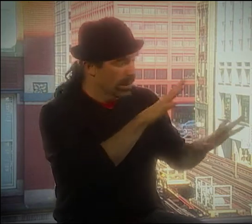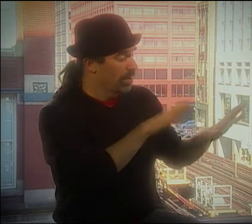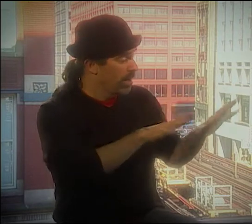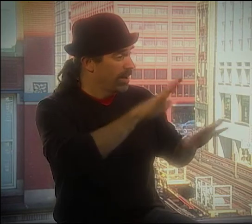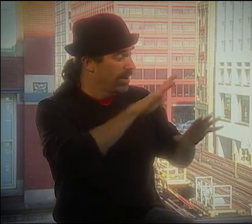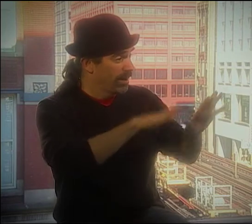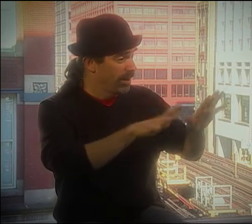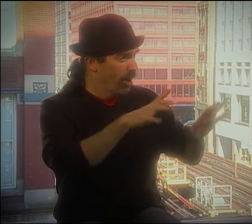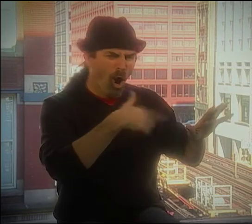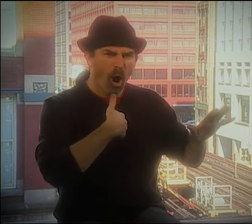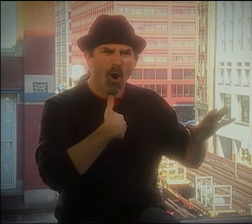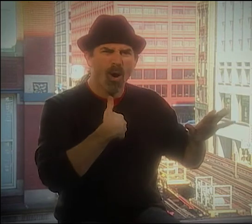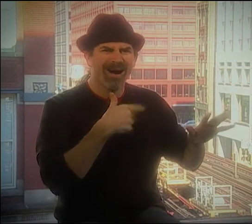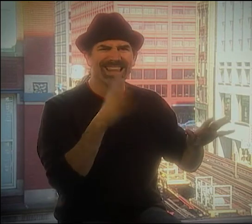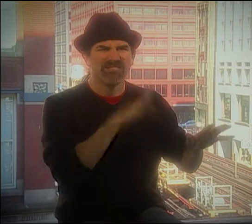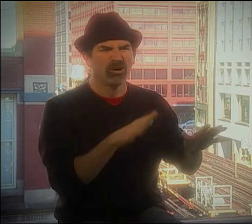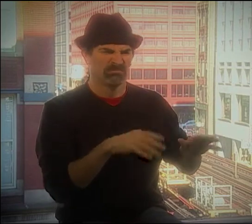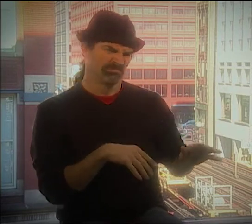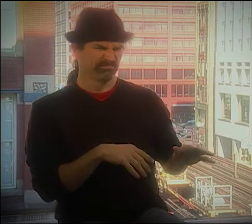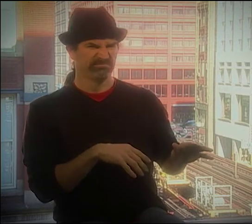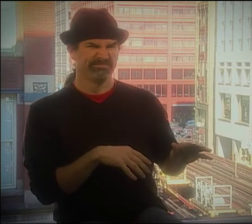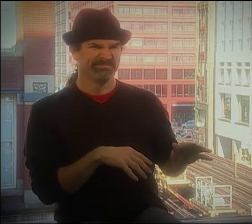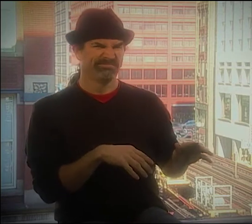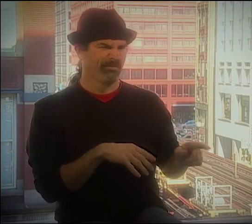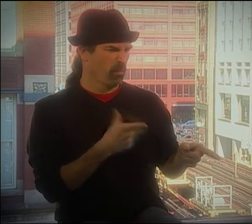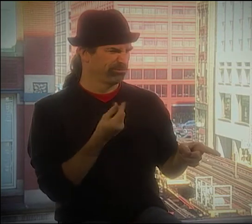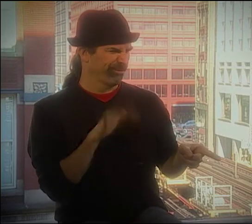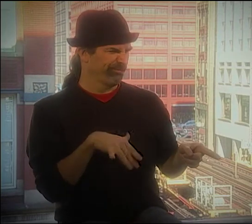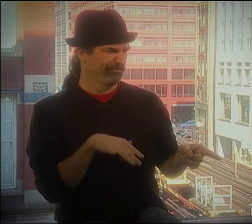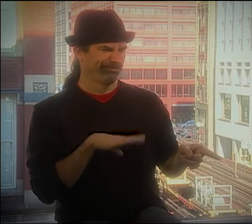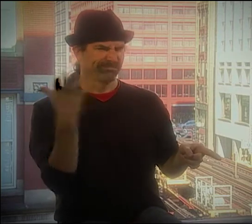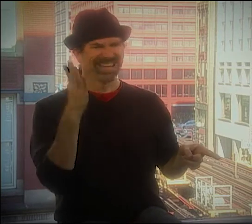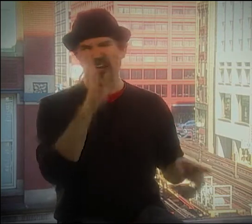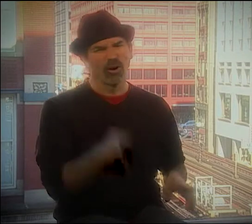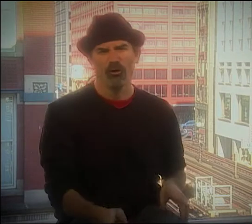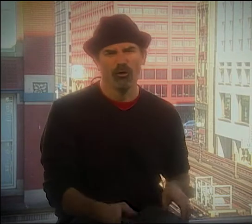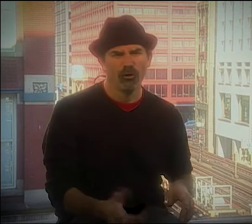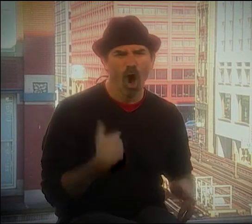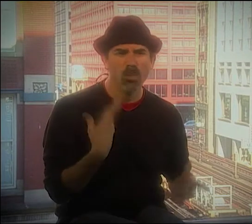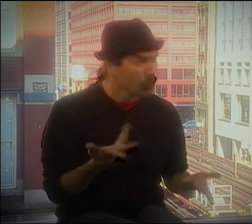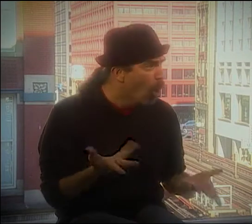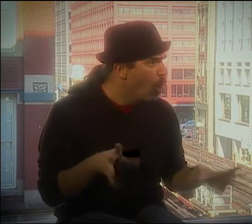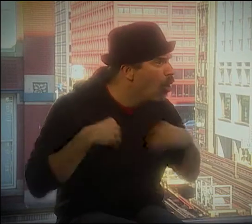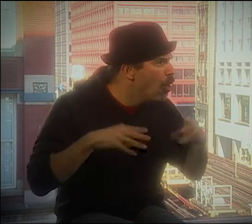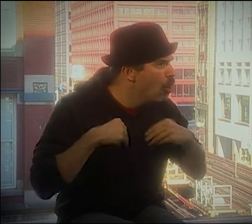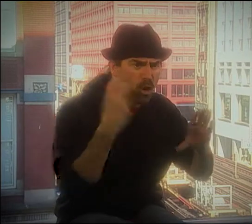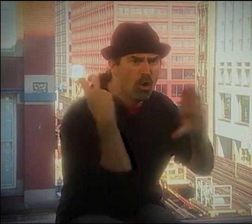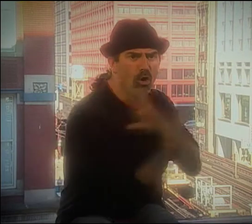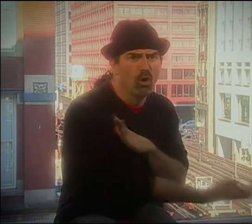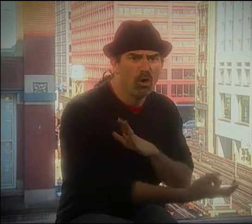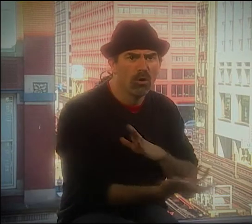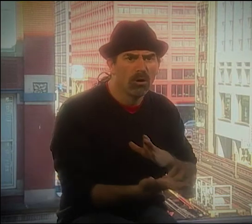THOSE THINGS AND THEN NAVIGATING MY WAY THROUGH THAT. I NEVER DID ANYTHING LIKE LOOK DOWN ON IT OR GO, "OH,